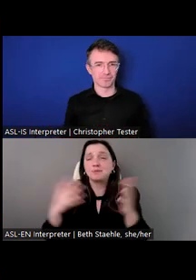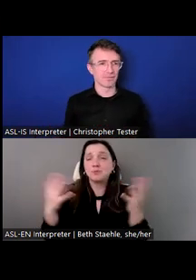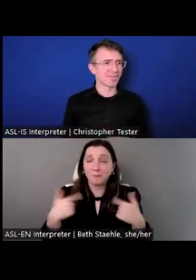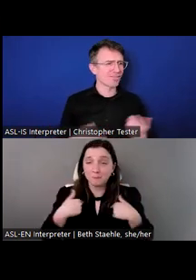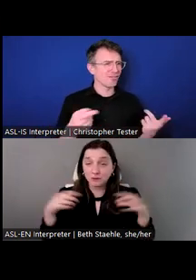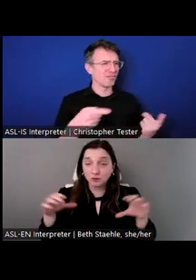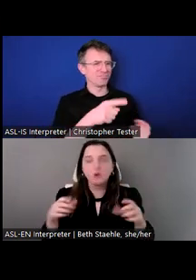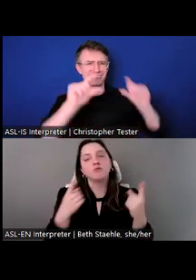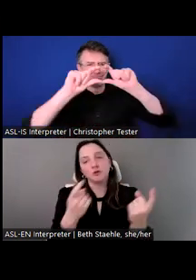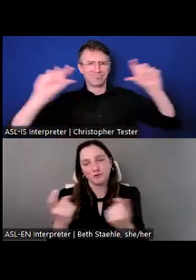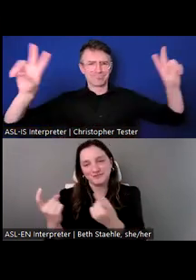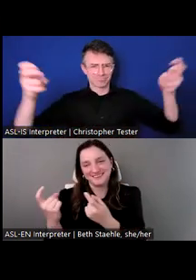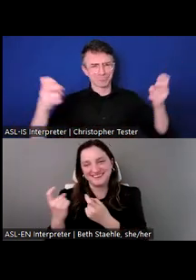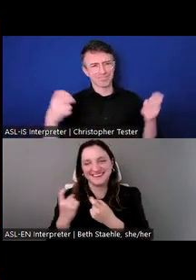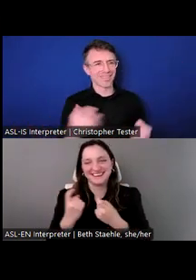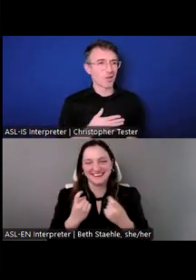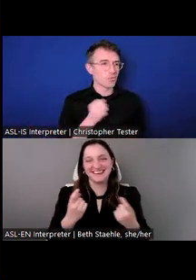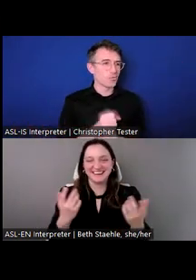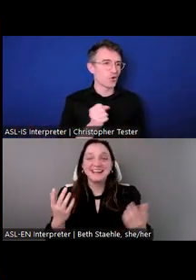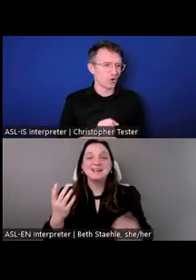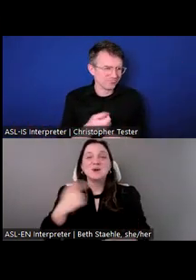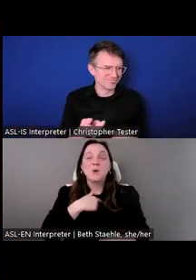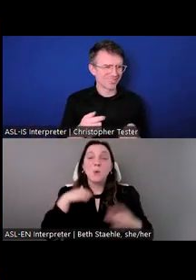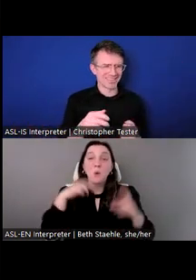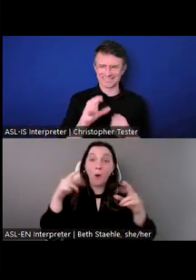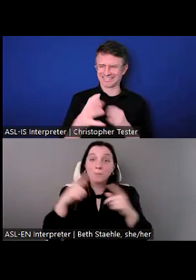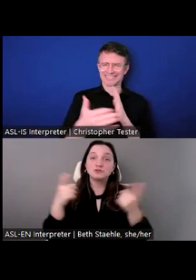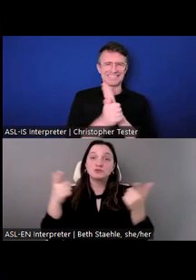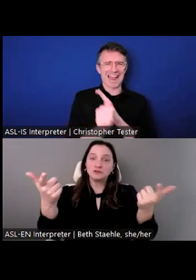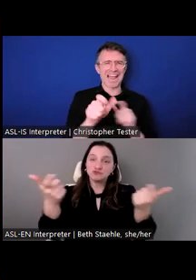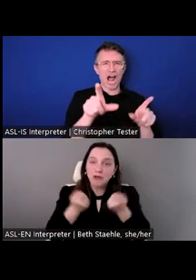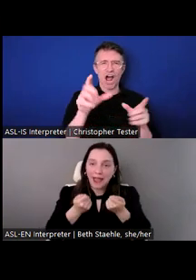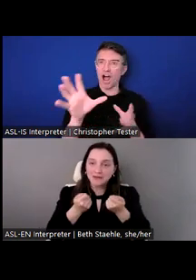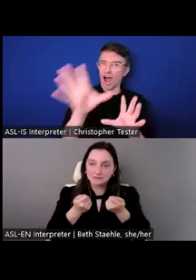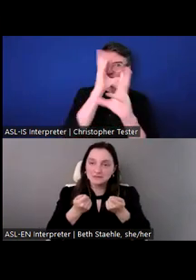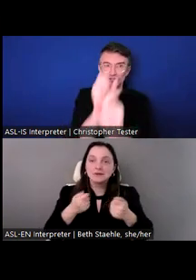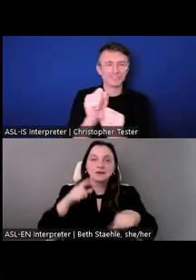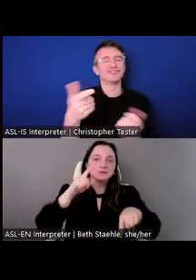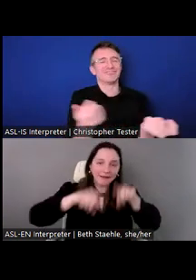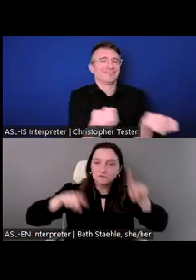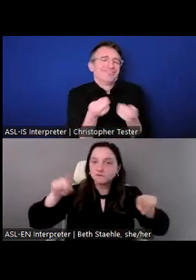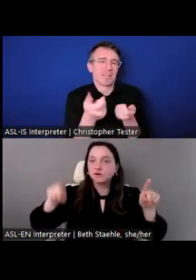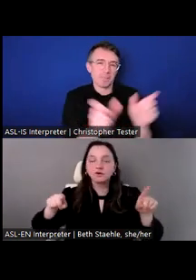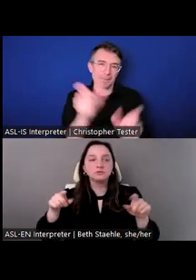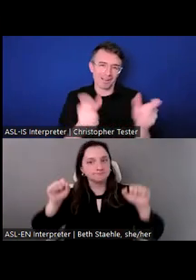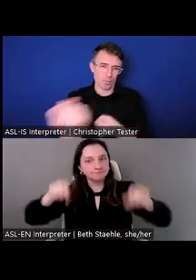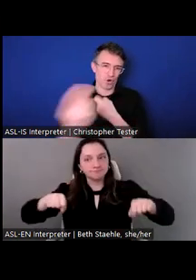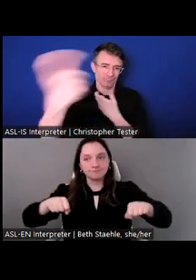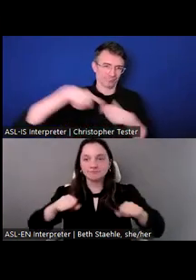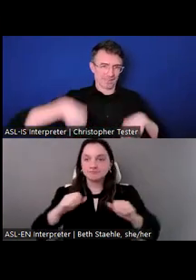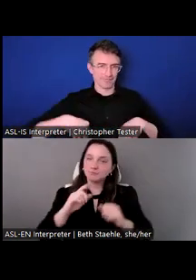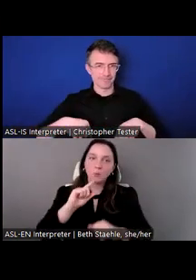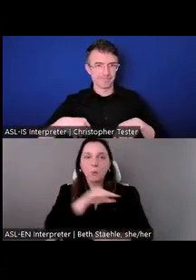But we are focused on attracting diverse and quality talents here in the U.S. as well as